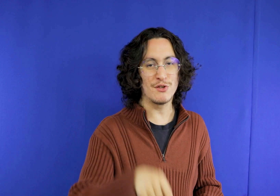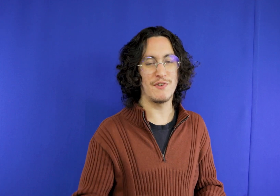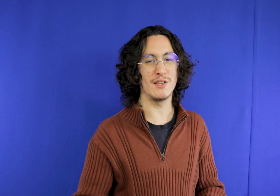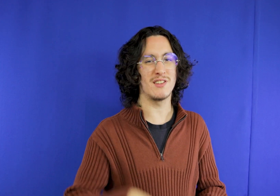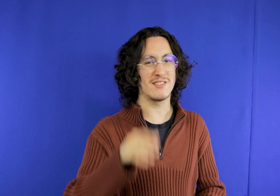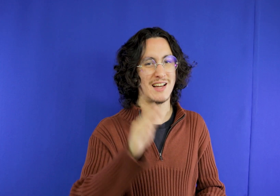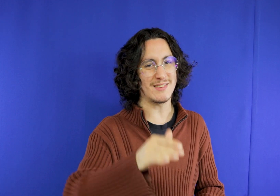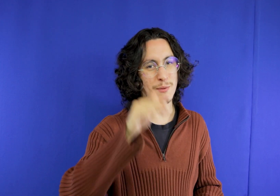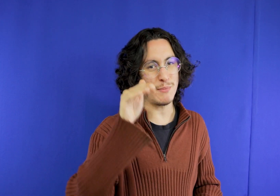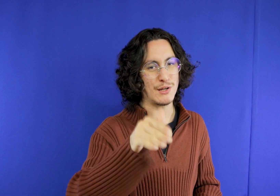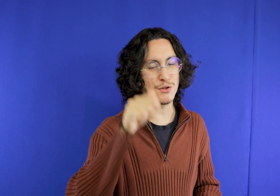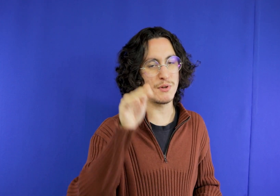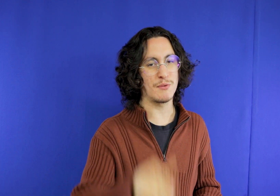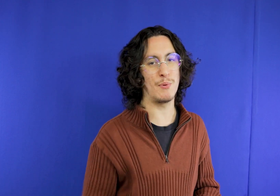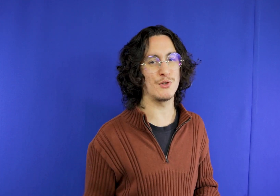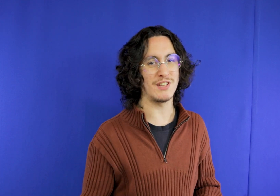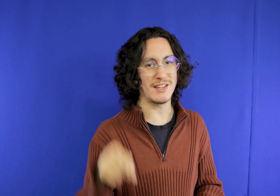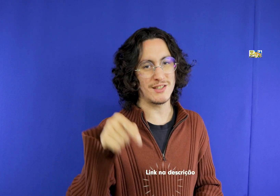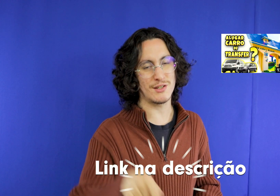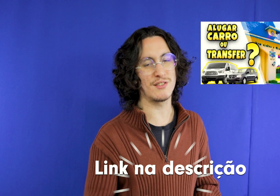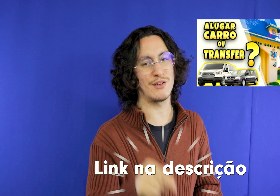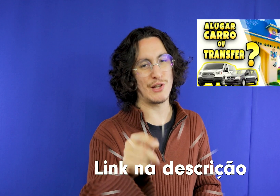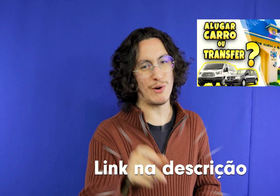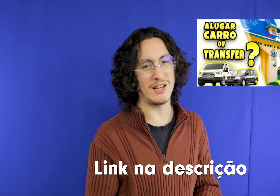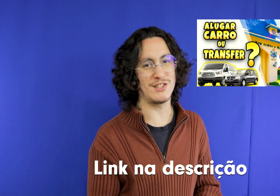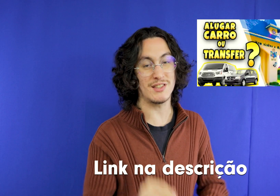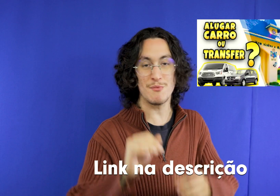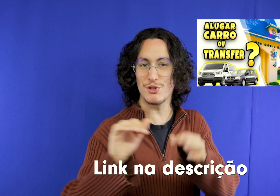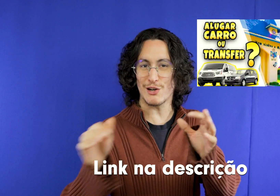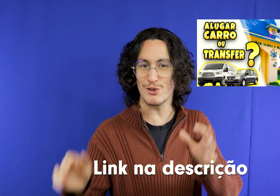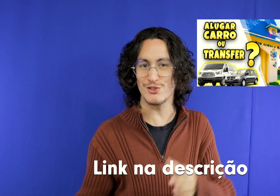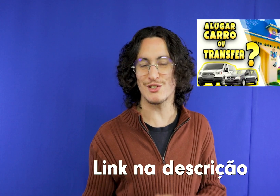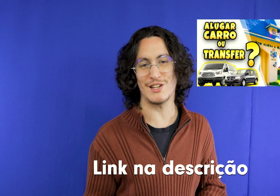have a video talking about exactly this I can here in the description take a look there is a lot